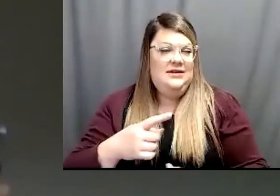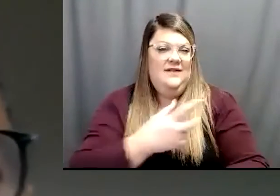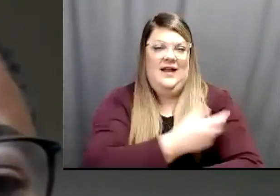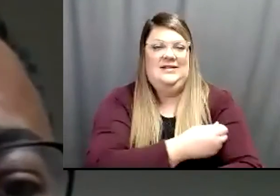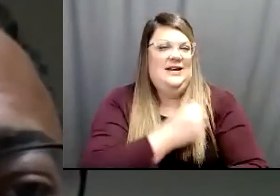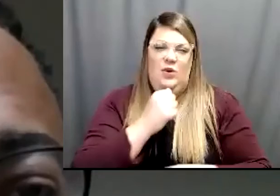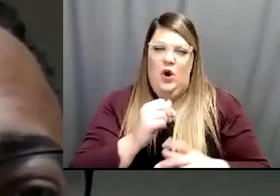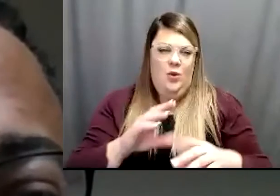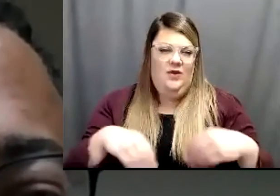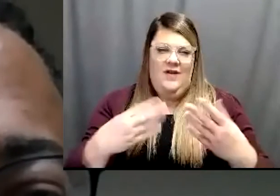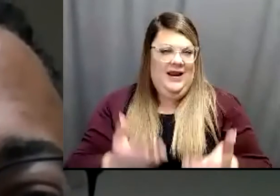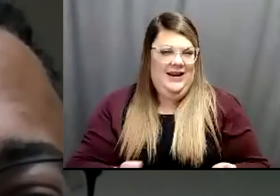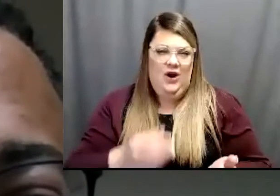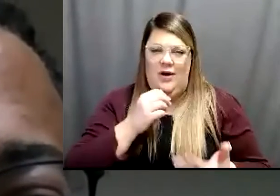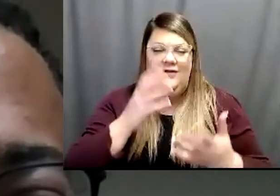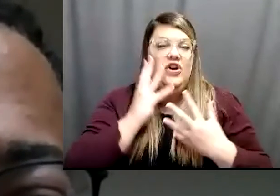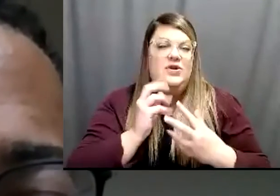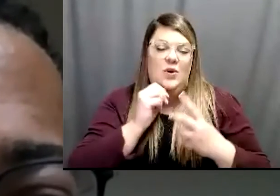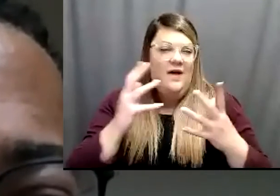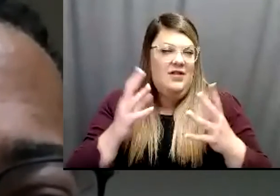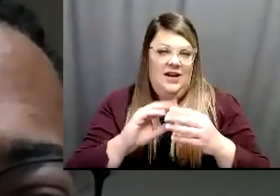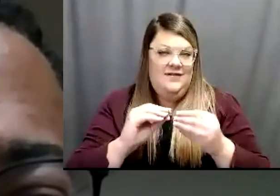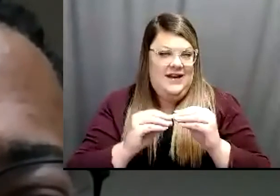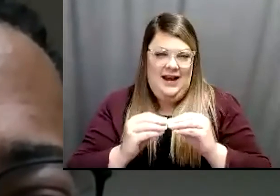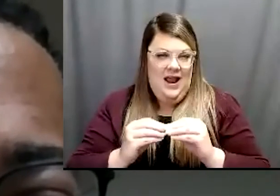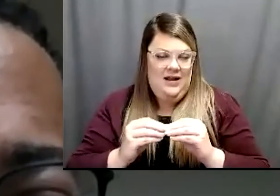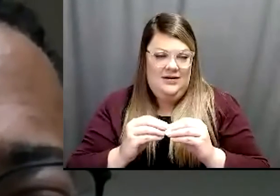lot of data that we can comment on it you know obviously the three vaccines that we give here